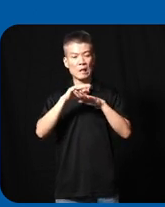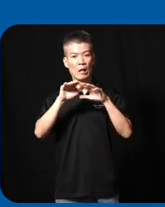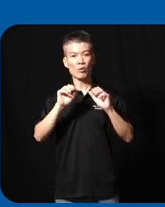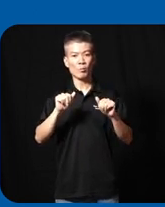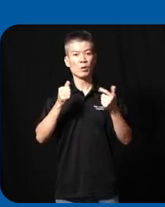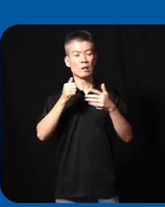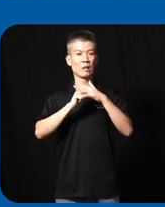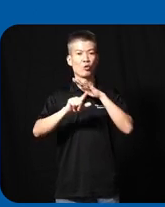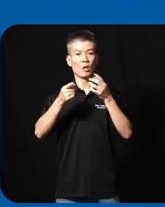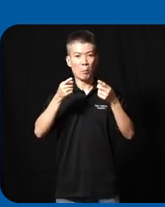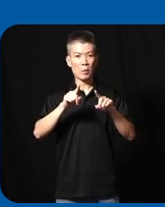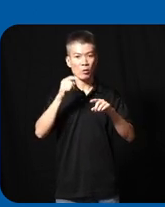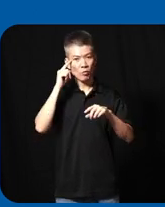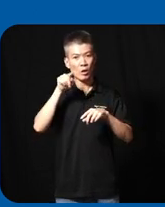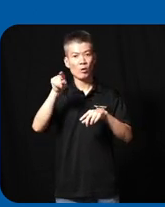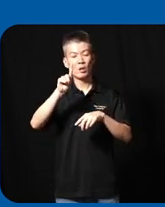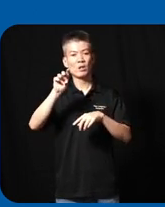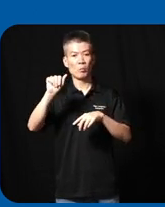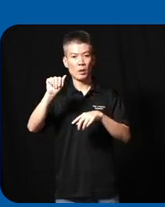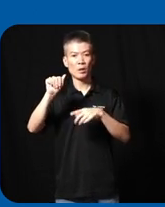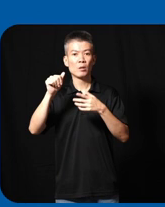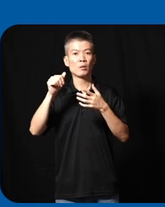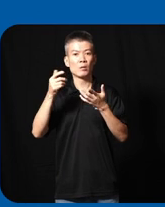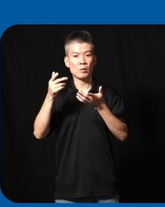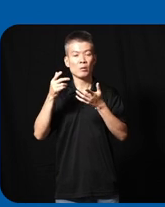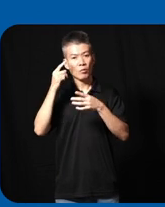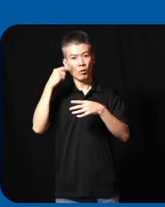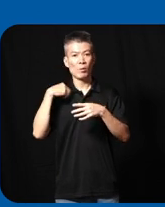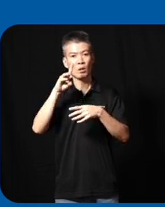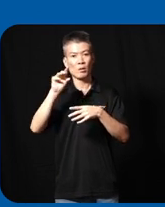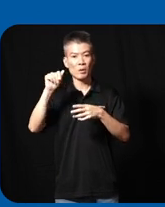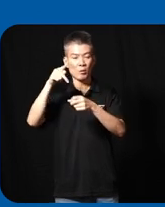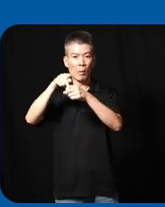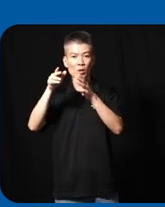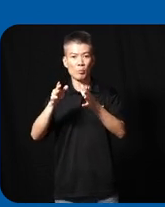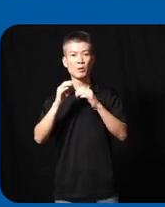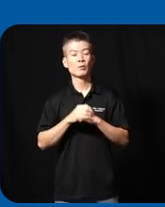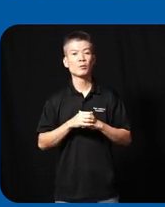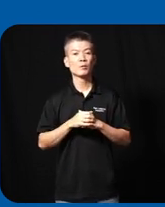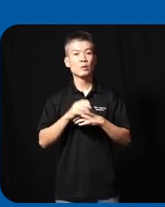and naturally occurring for our disabled uh for my disabled participants so in this slide you'll